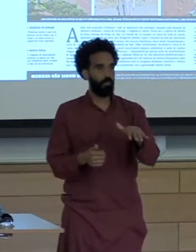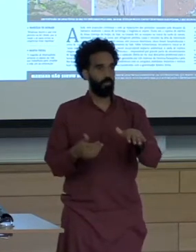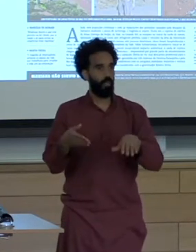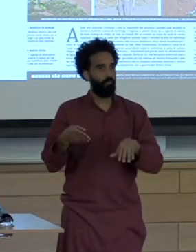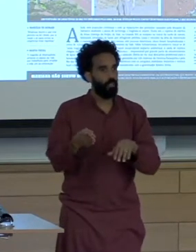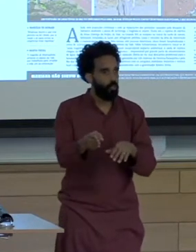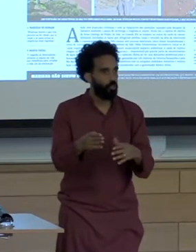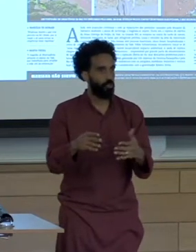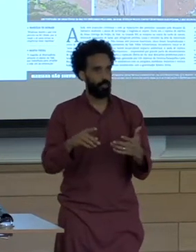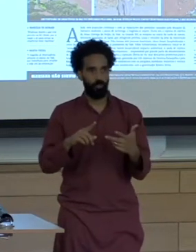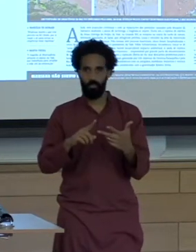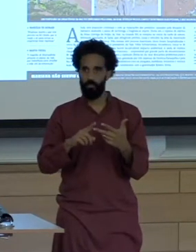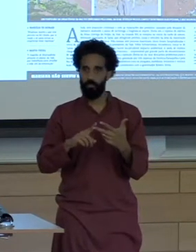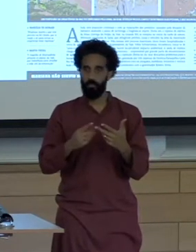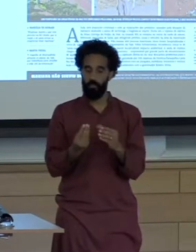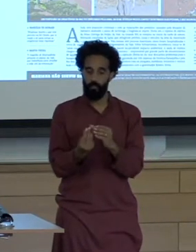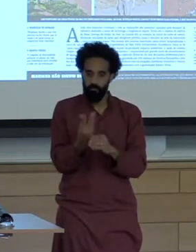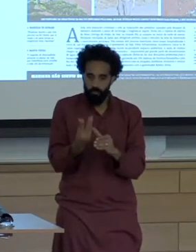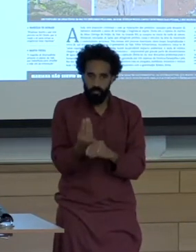Has been nothing short of catastrophic